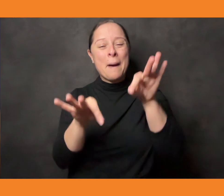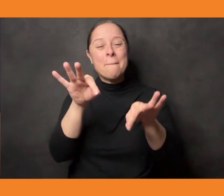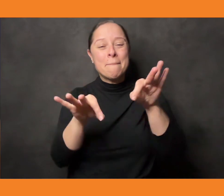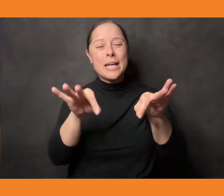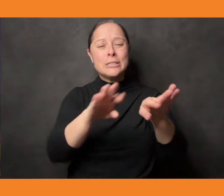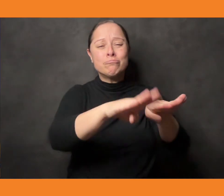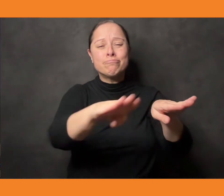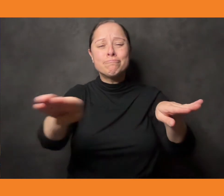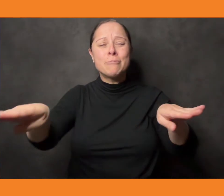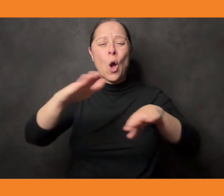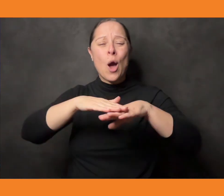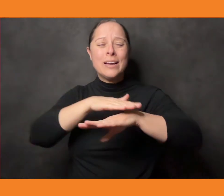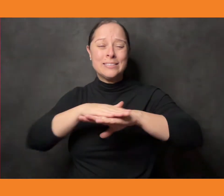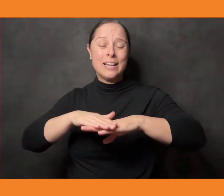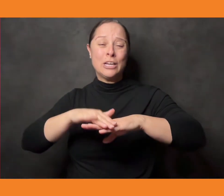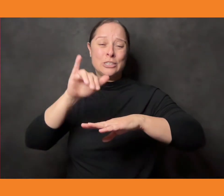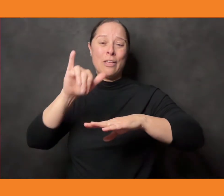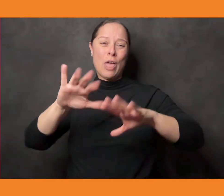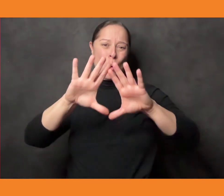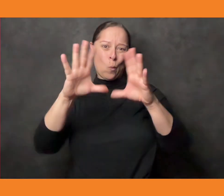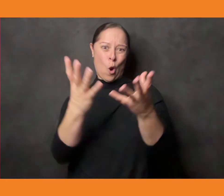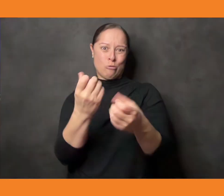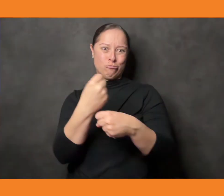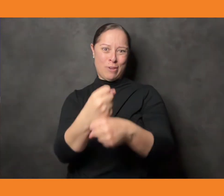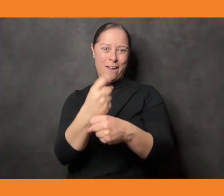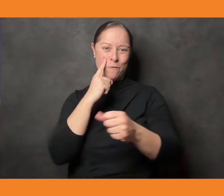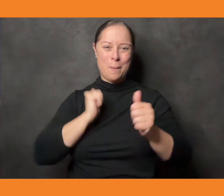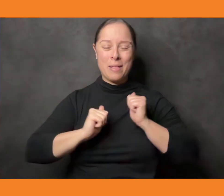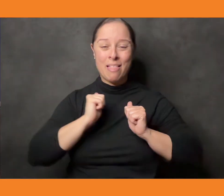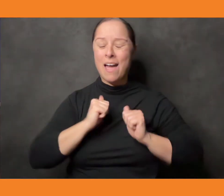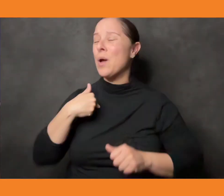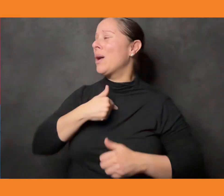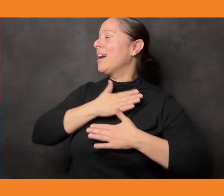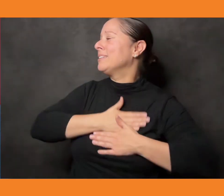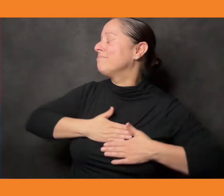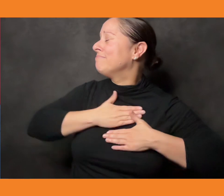and that’s how we create the world of the play, And we have a lot of fun doing it. Growing up with fairytales, they really were kind